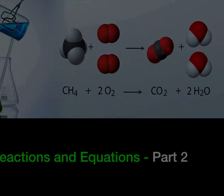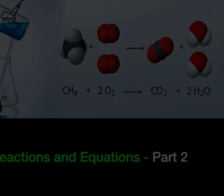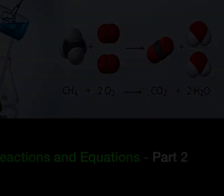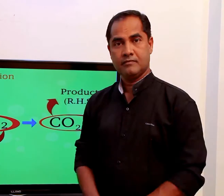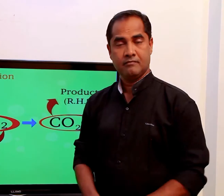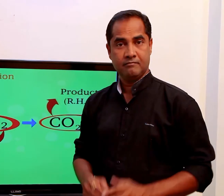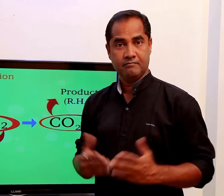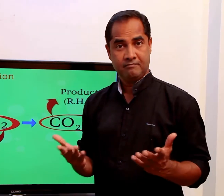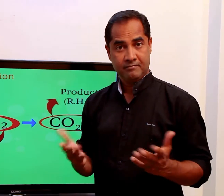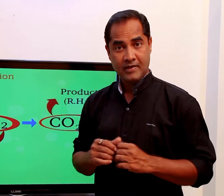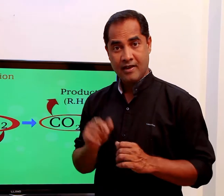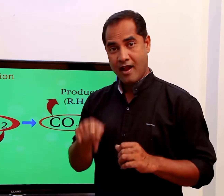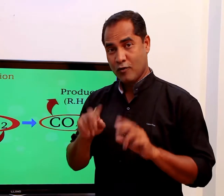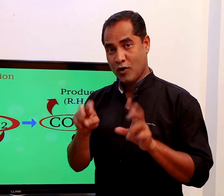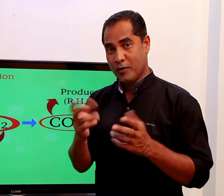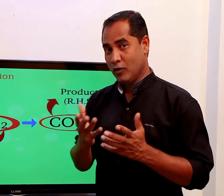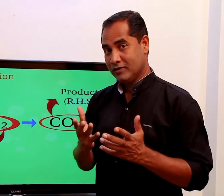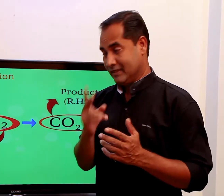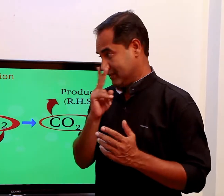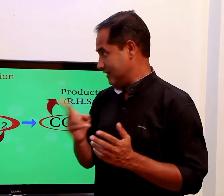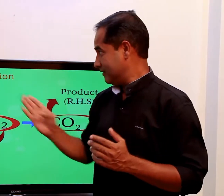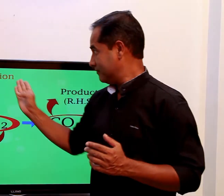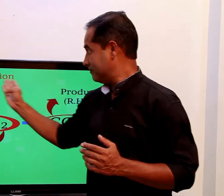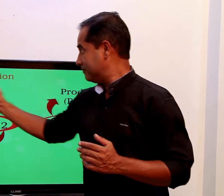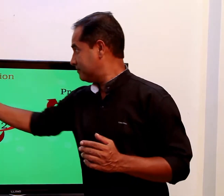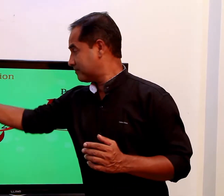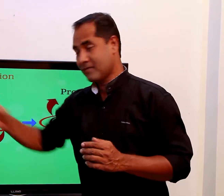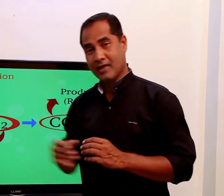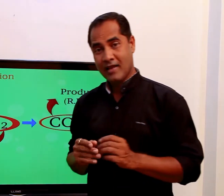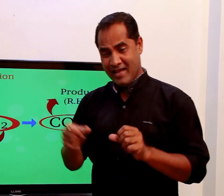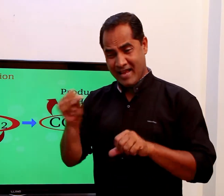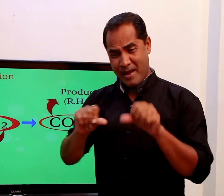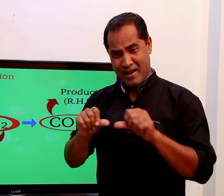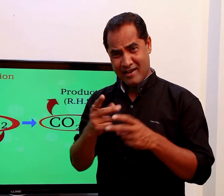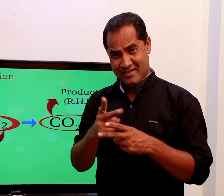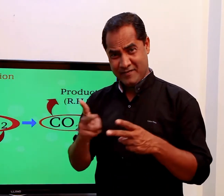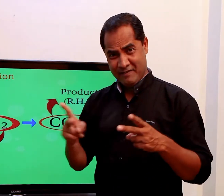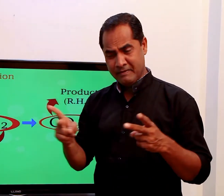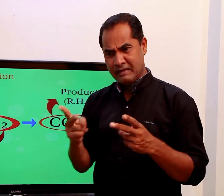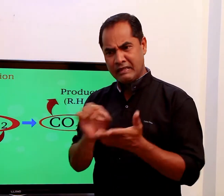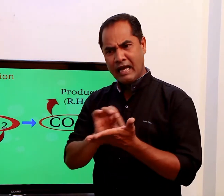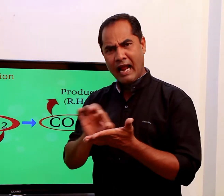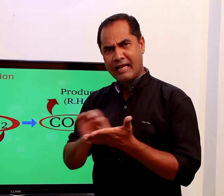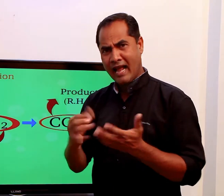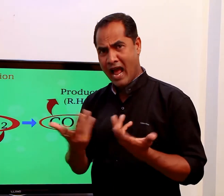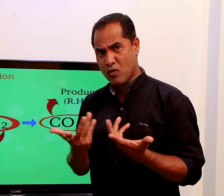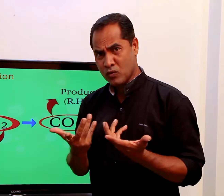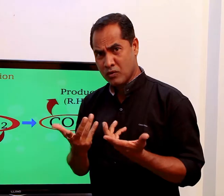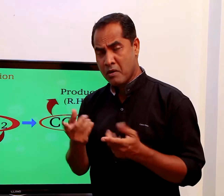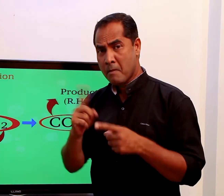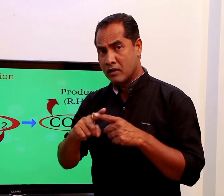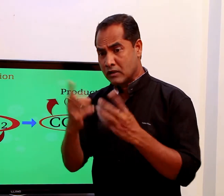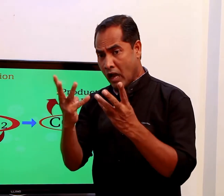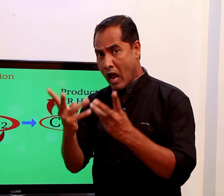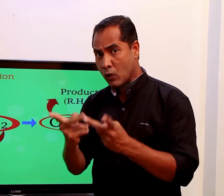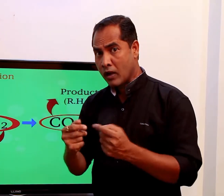Now we learn about Chemical Equation & how to write about chemical reaction.